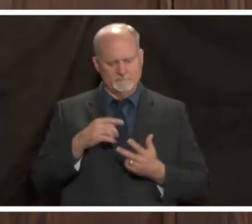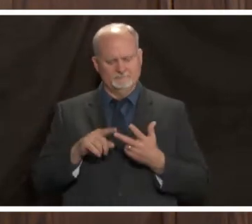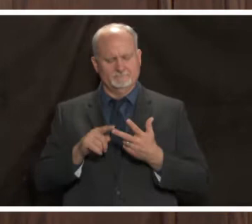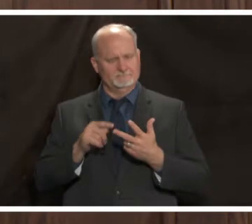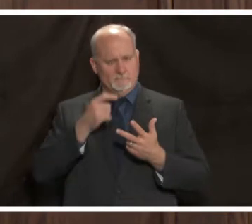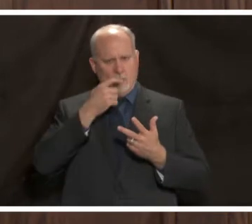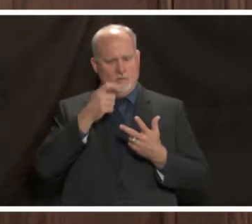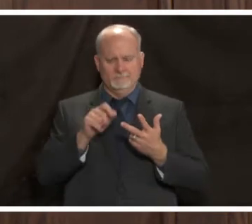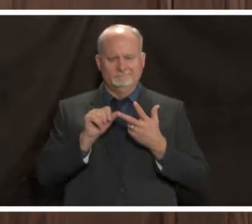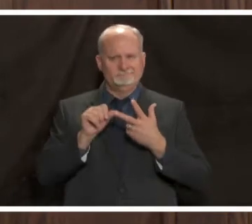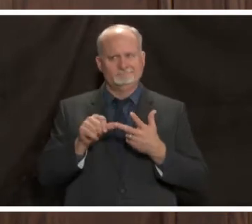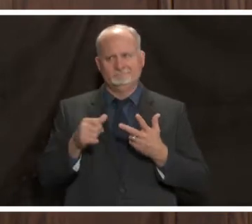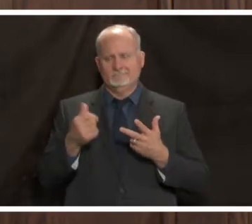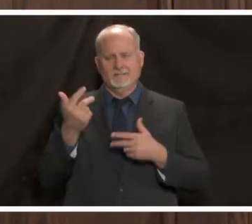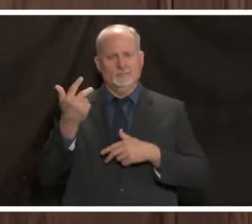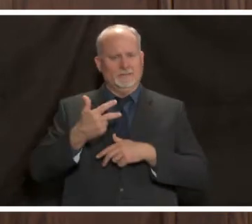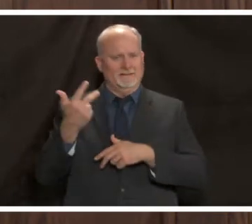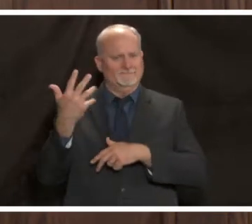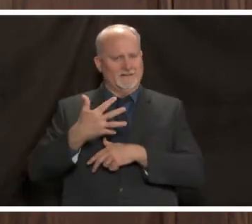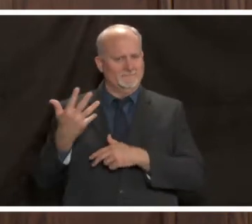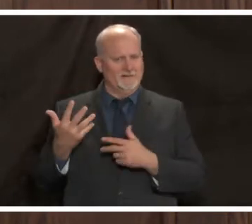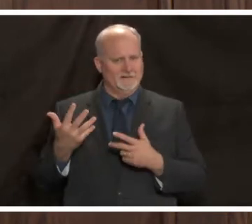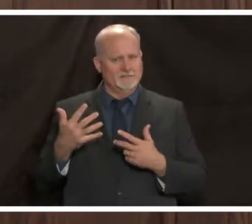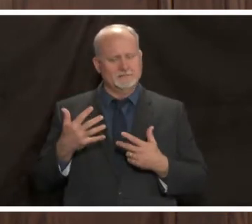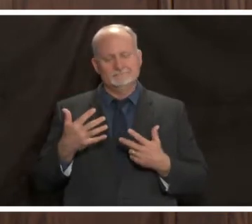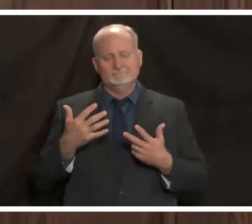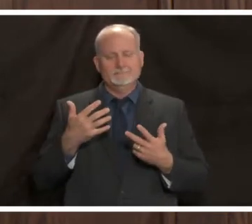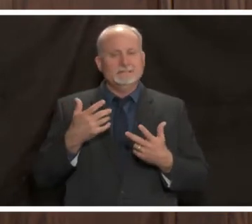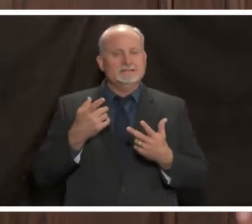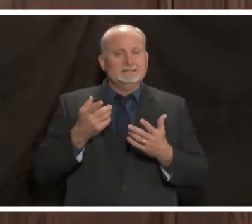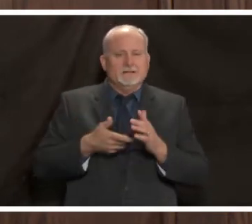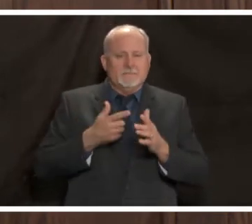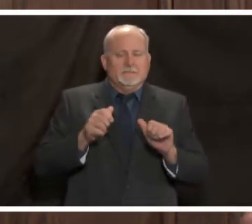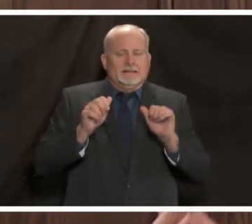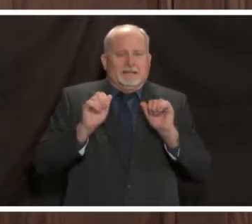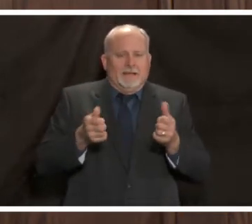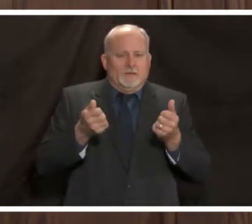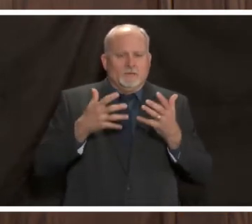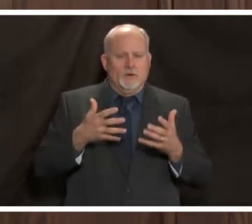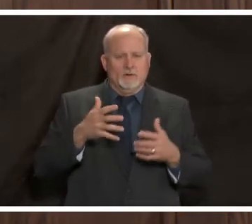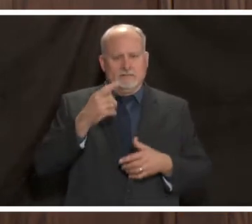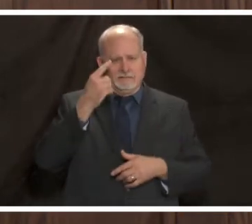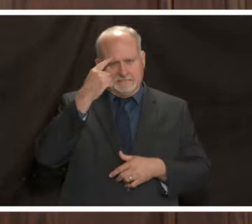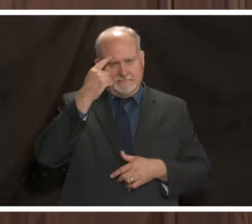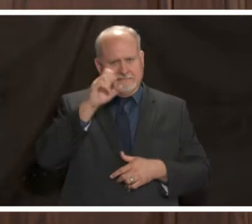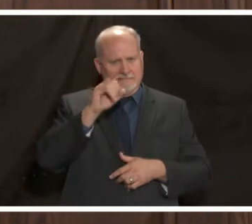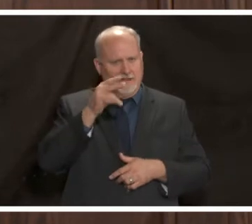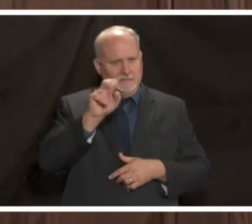lasts three to five days sometimes it can cause some sinus infection later but that's it the